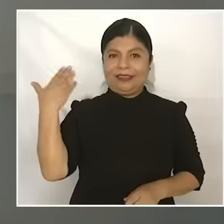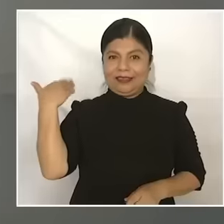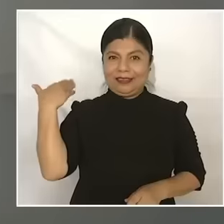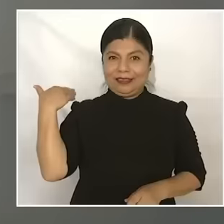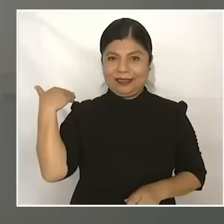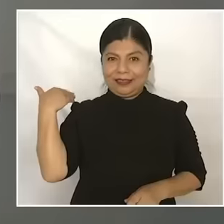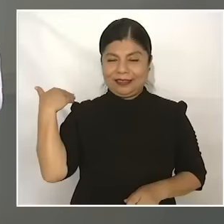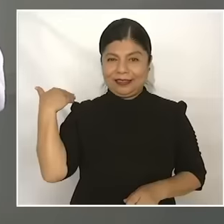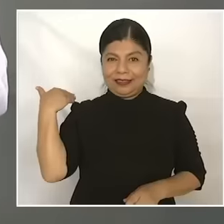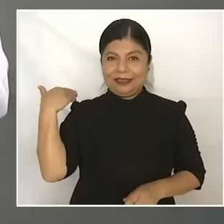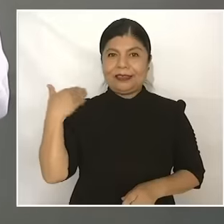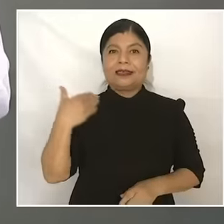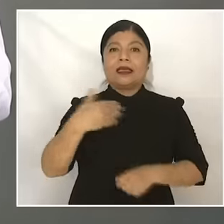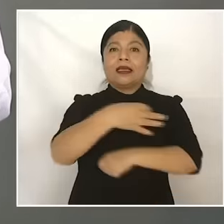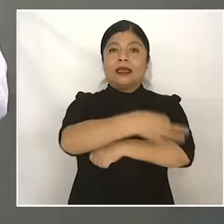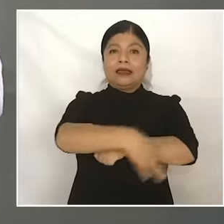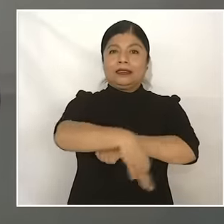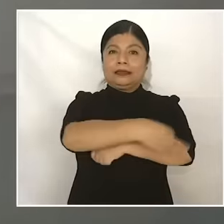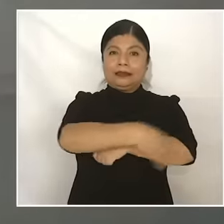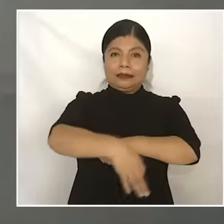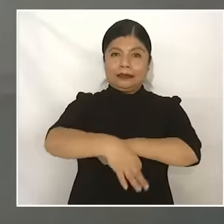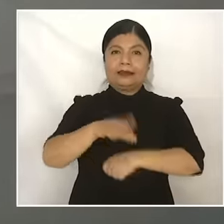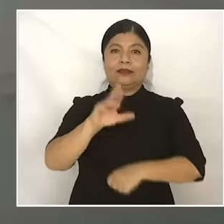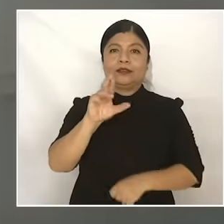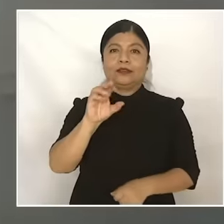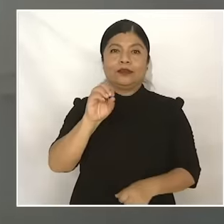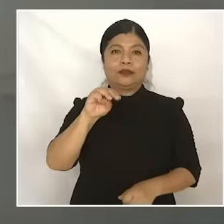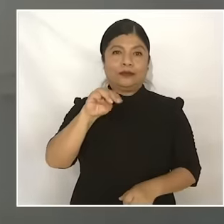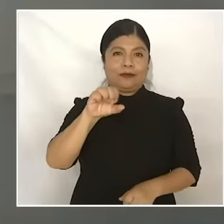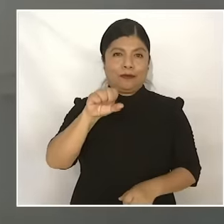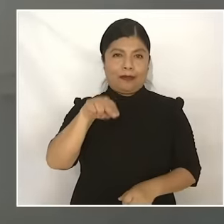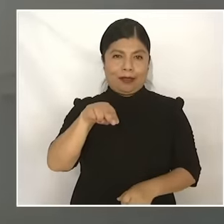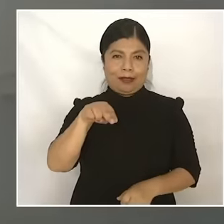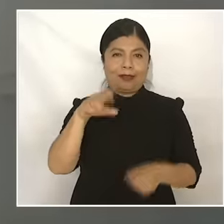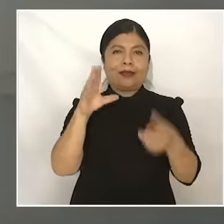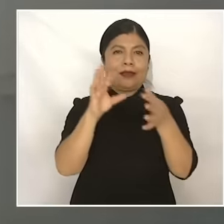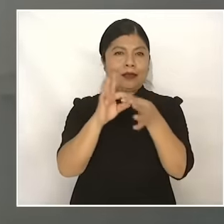the architect Román commented meer Diego